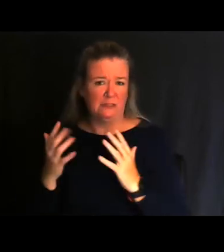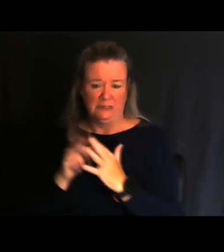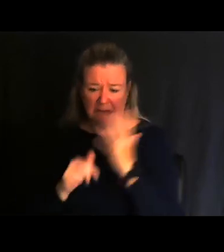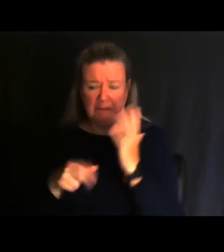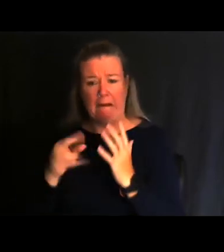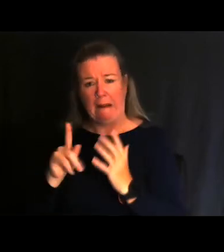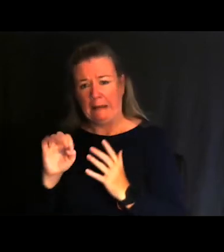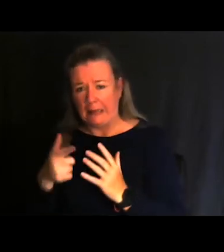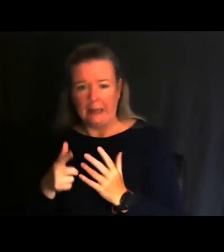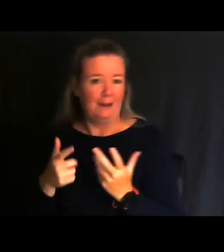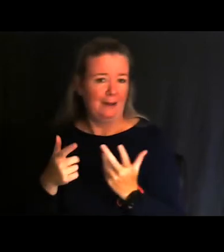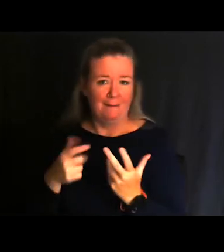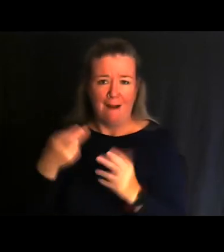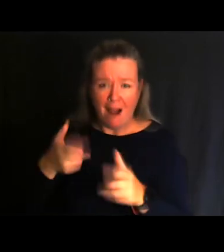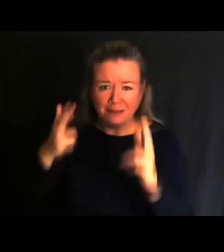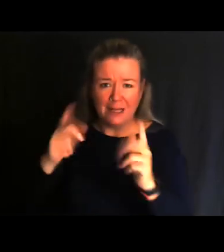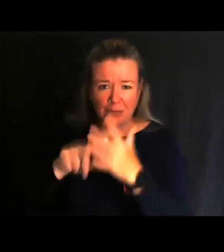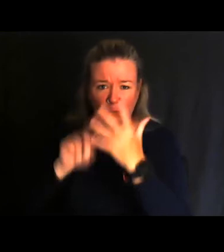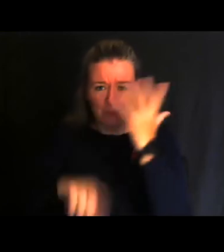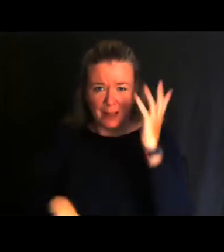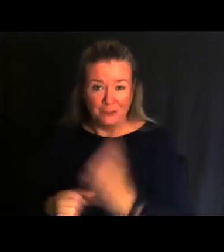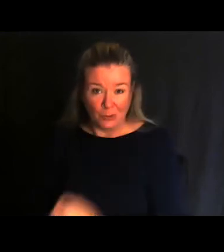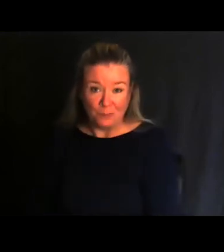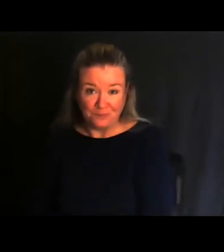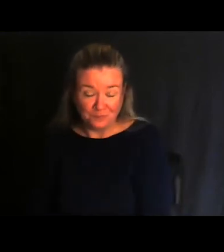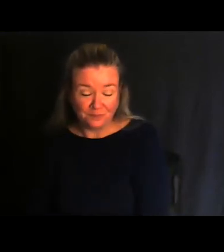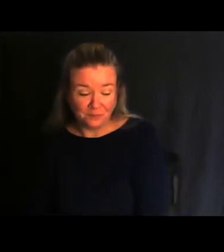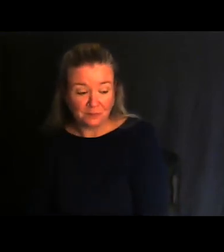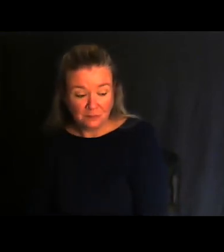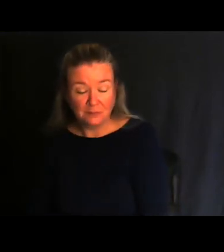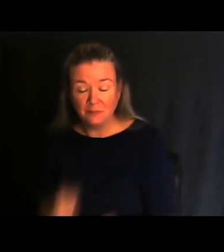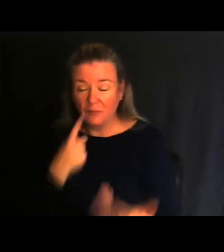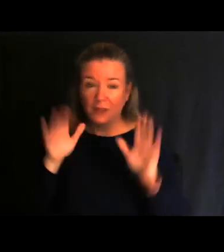and hunting. All those kinds of things. So great opportunities.